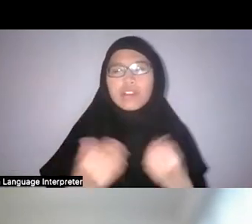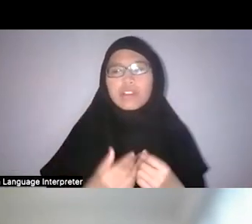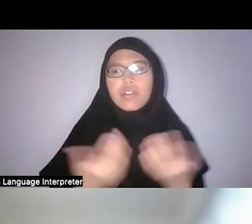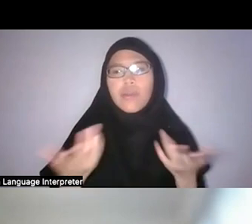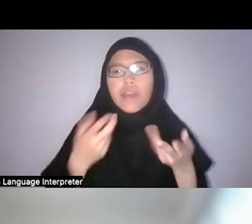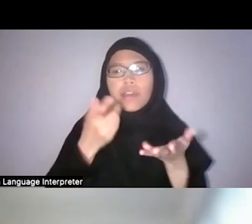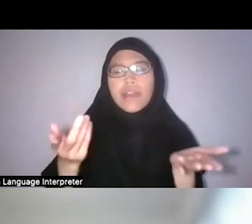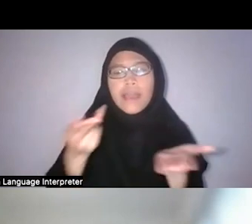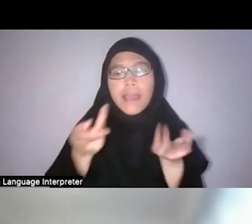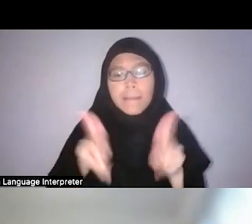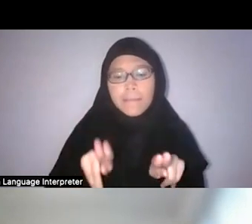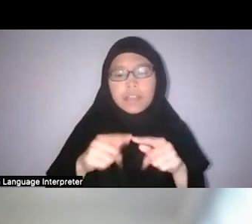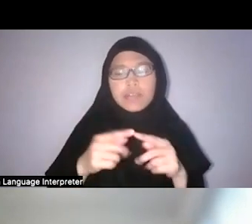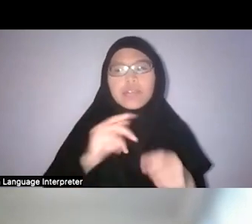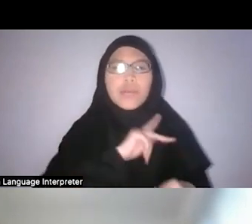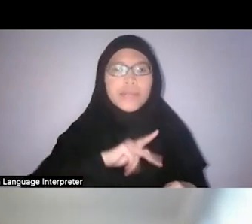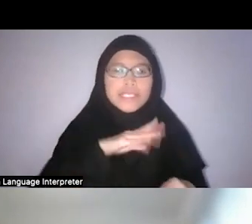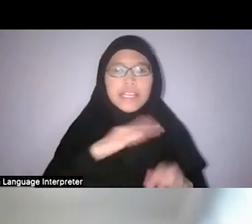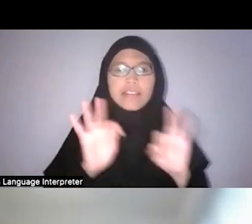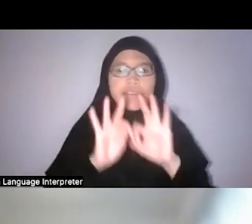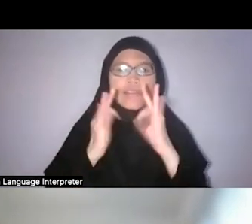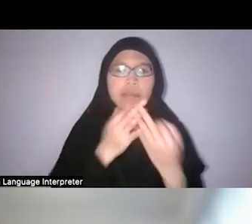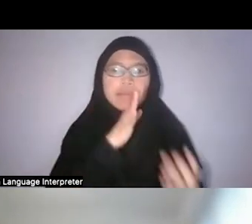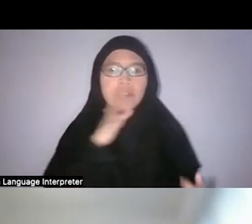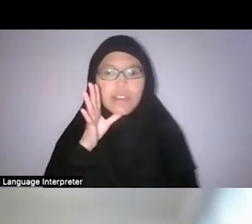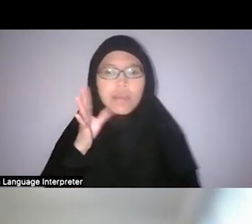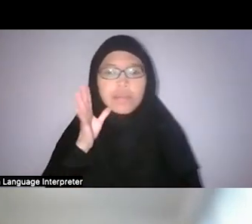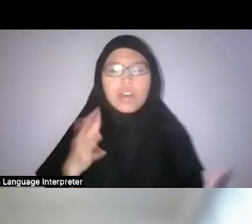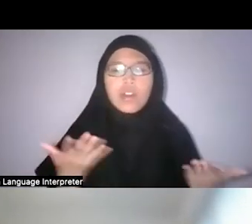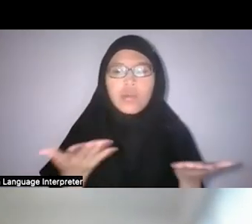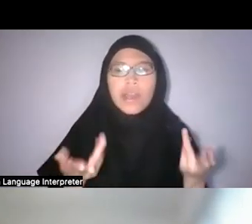where did they go after that, how did their lives turn out after that.